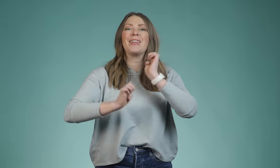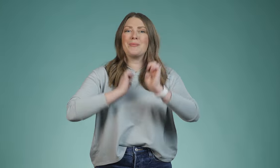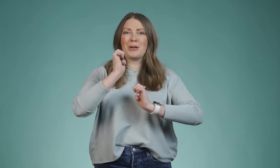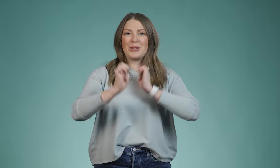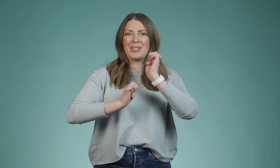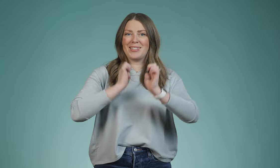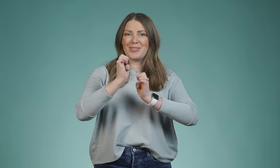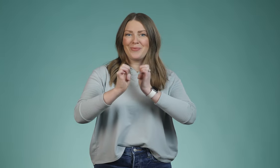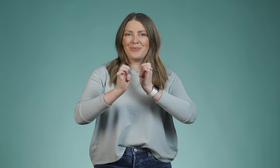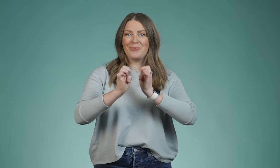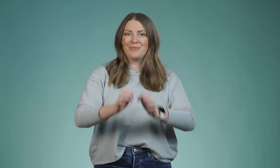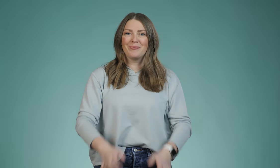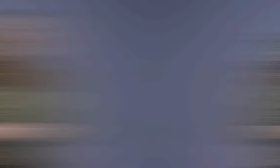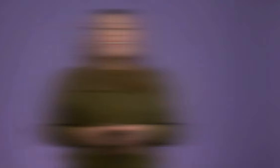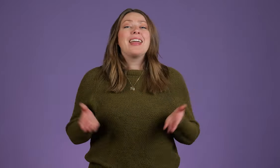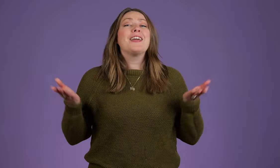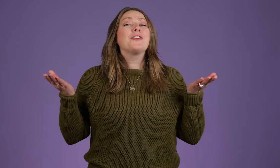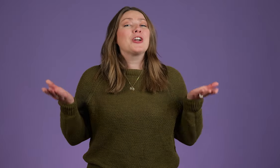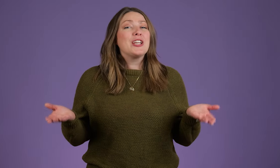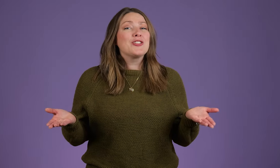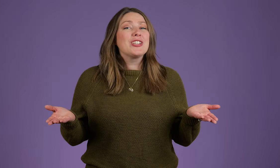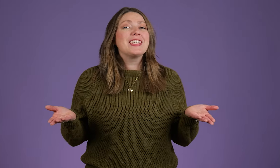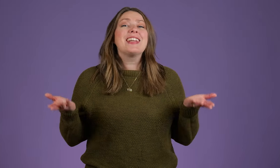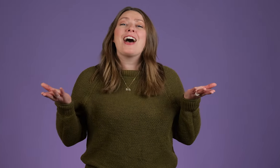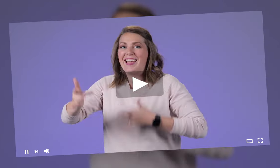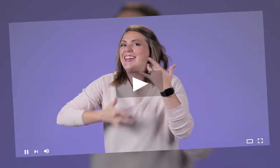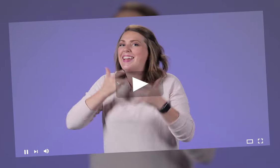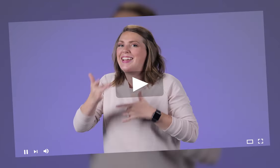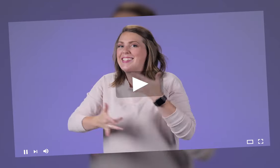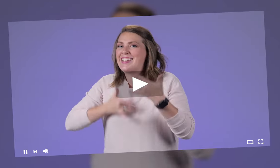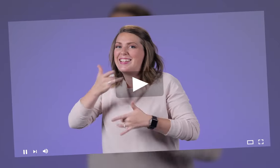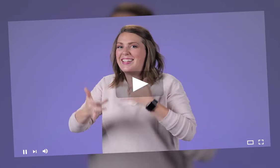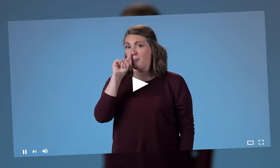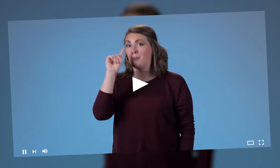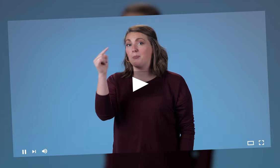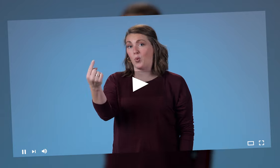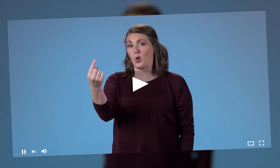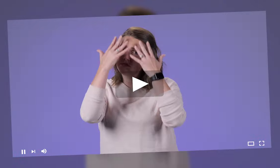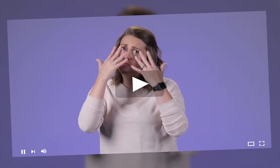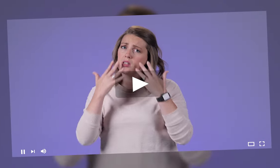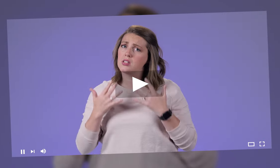Emotions if you're interested. How to sign emotions and feelings.